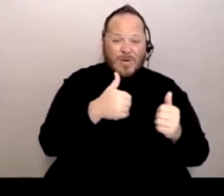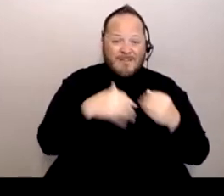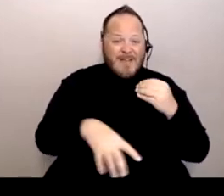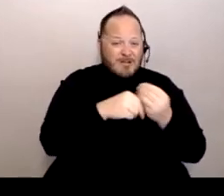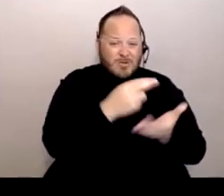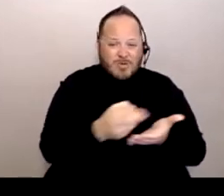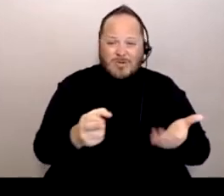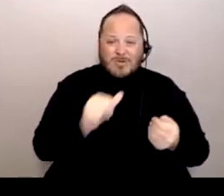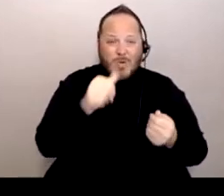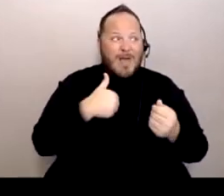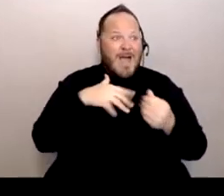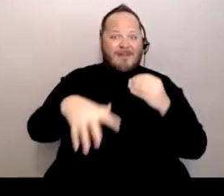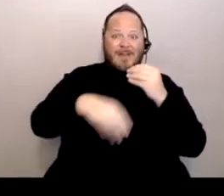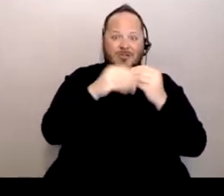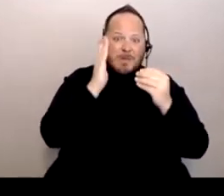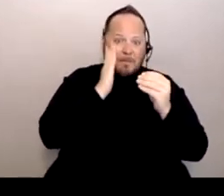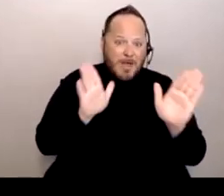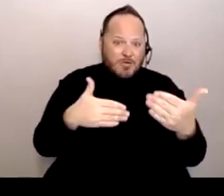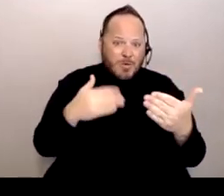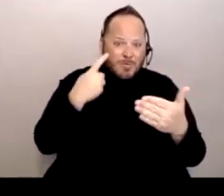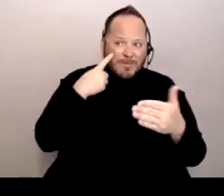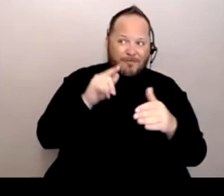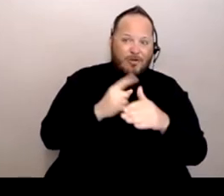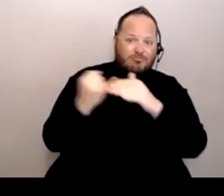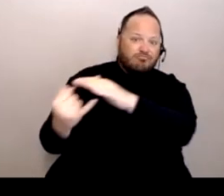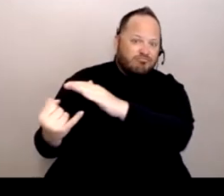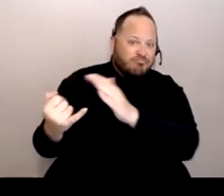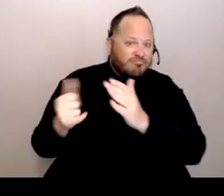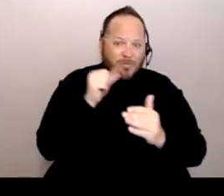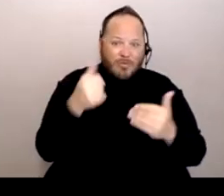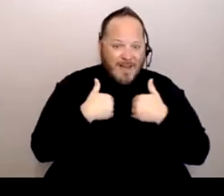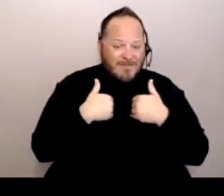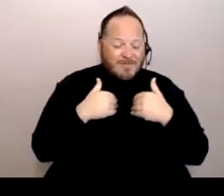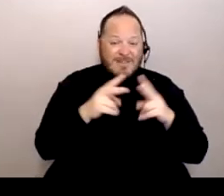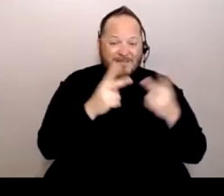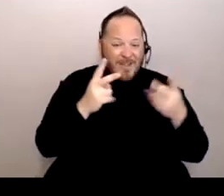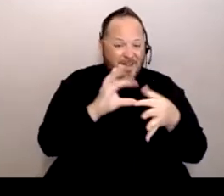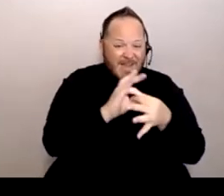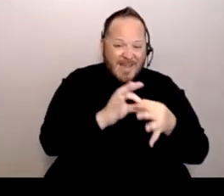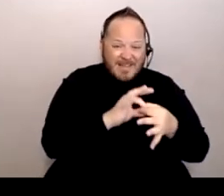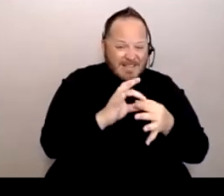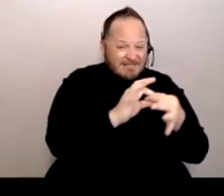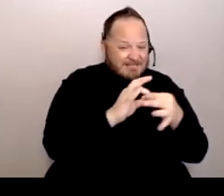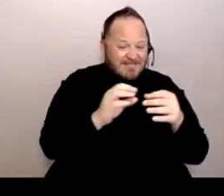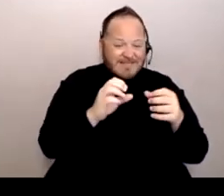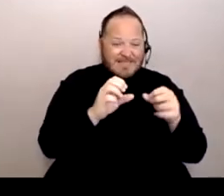So it's a interconnected society that we live in. What will affect one person